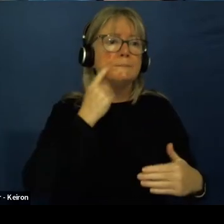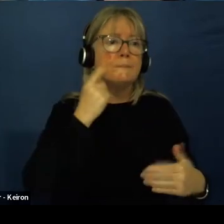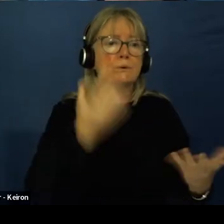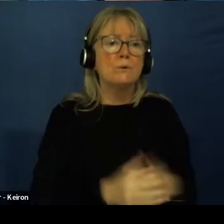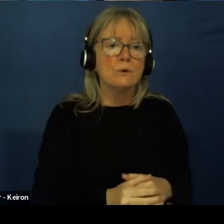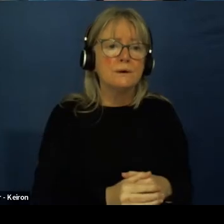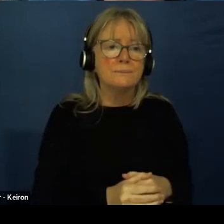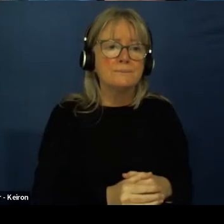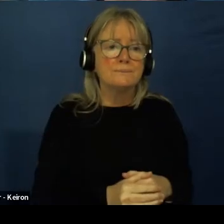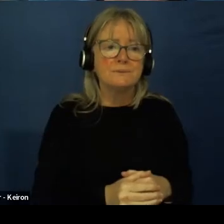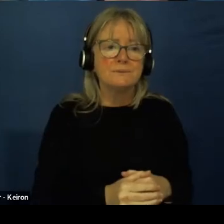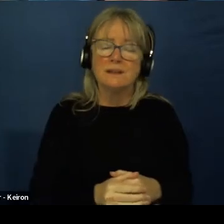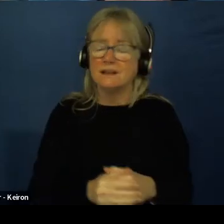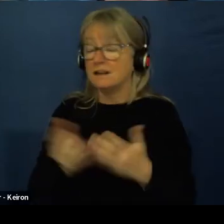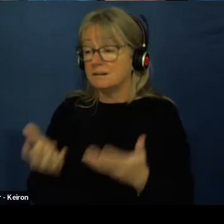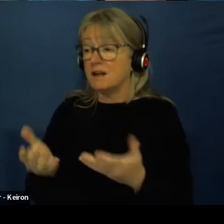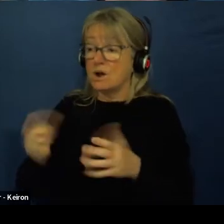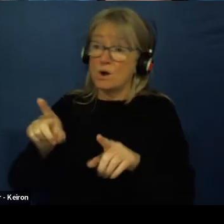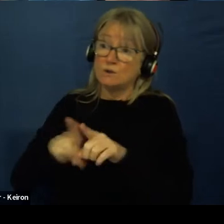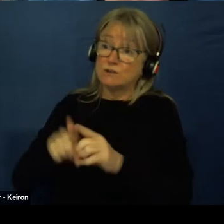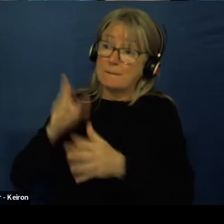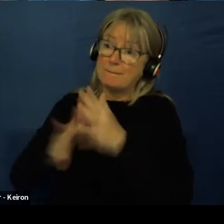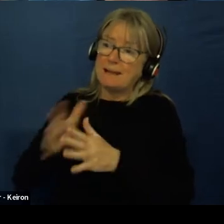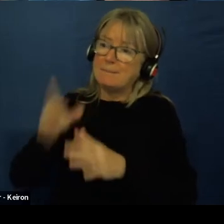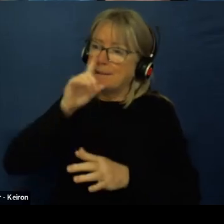It also means doesn't it that the people in your life.